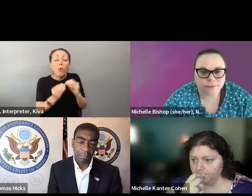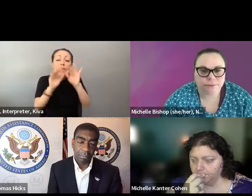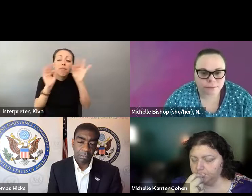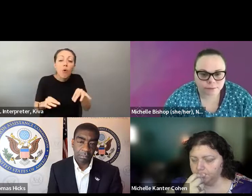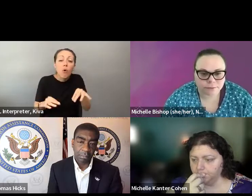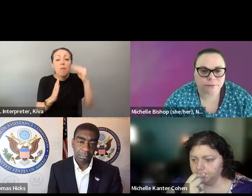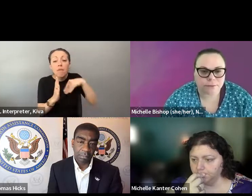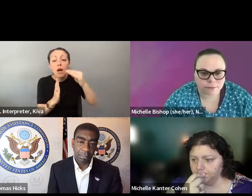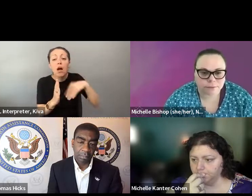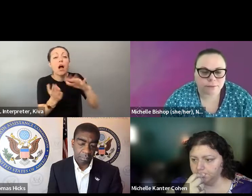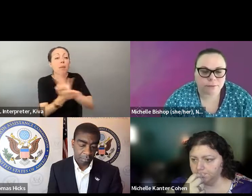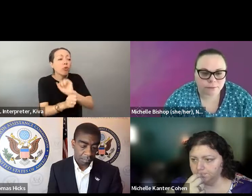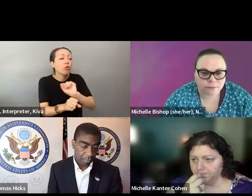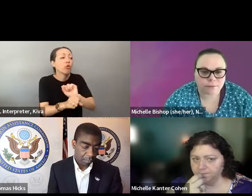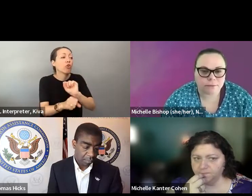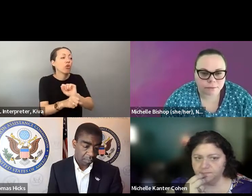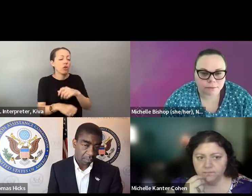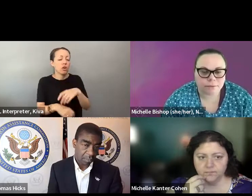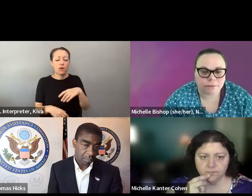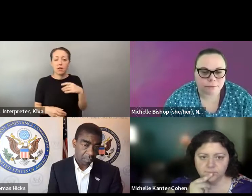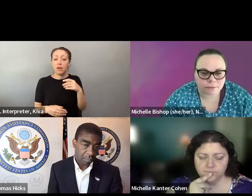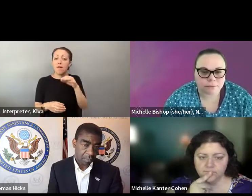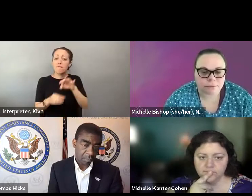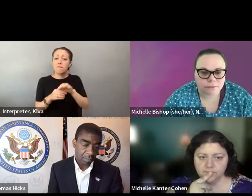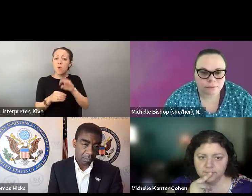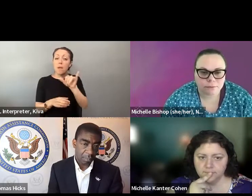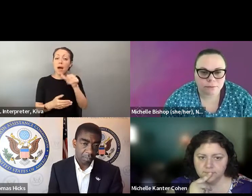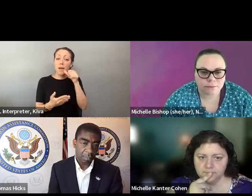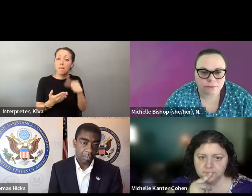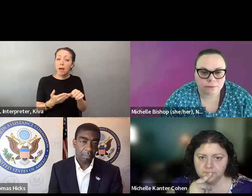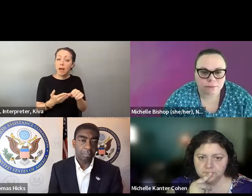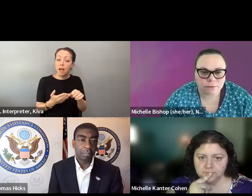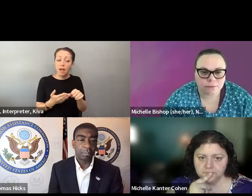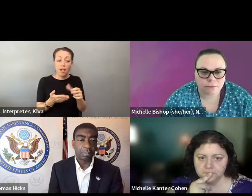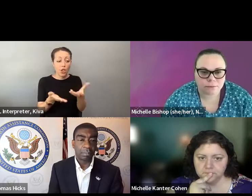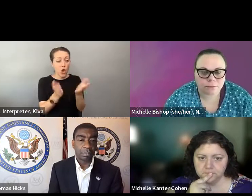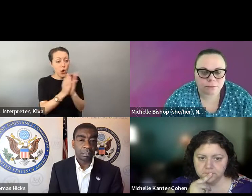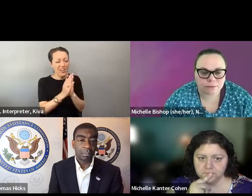and we're fundamentally making more loops you have to jump through, the more forms you have to fill out. Now in You have to jump through the more forms you have to fill out now in Florida you have to submit a new vote by Mal.